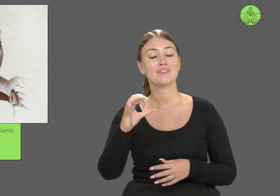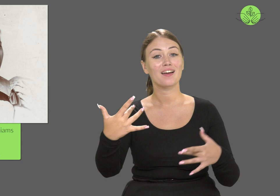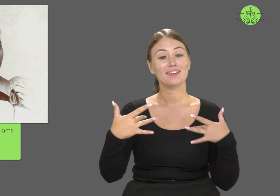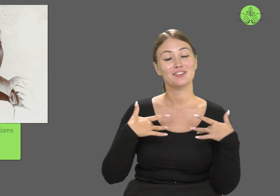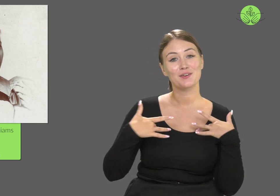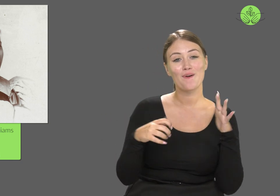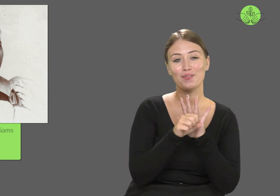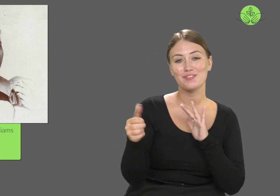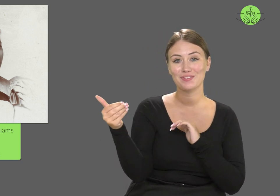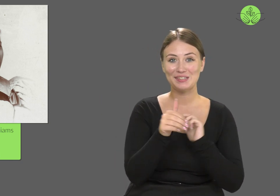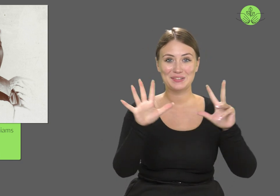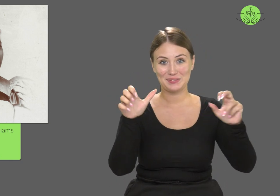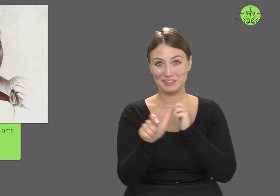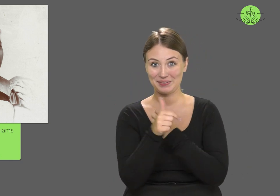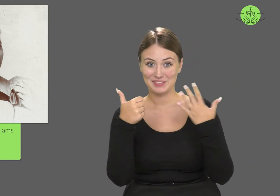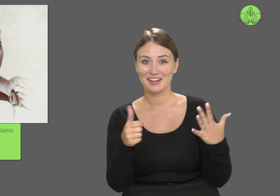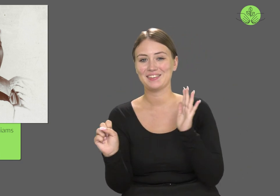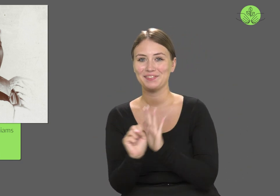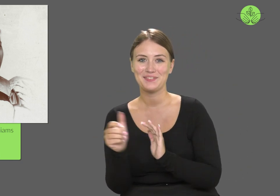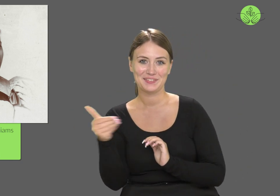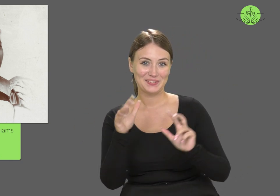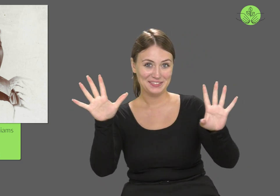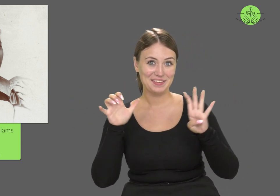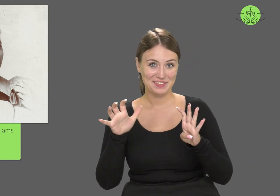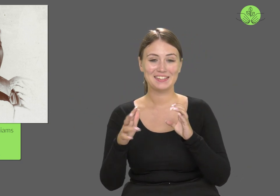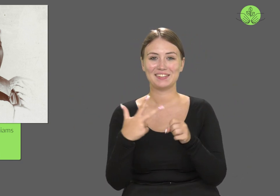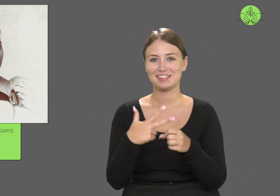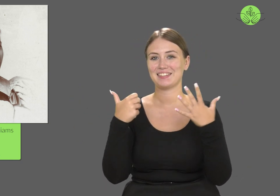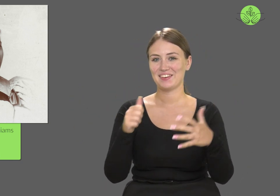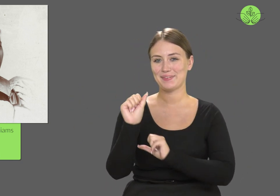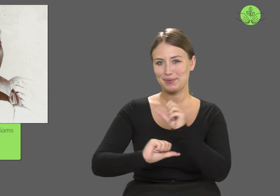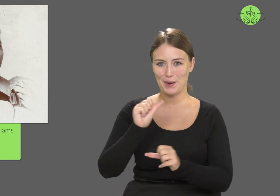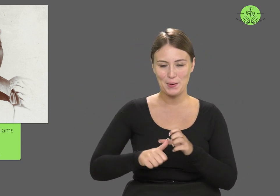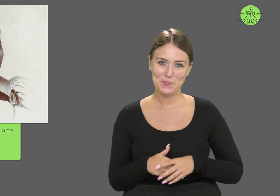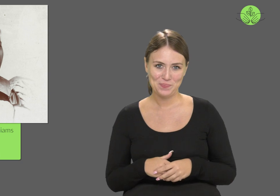She lived from 1876 to 1936.